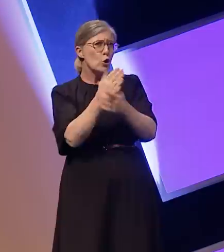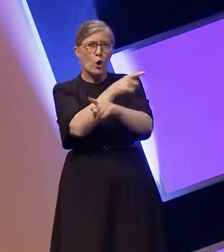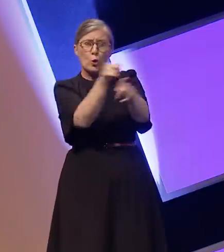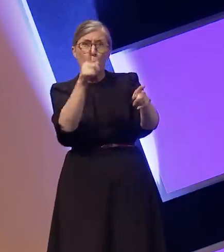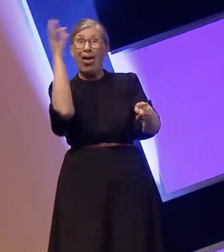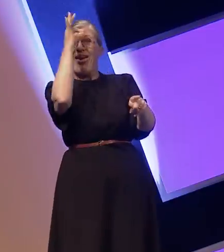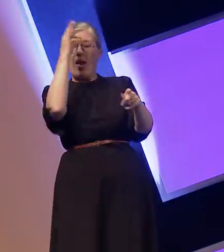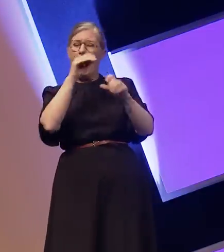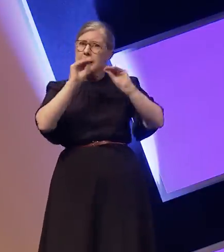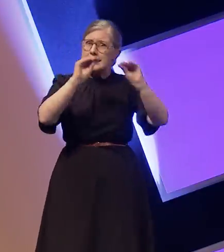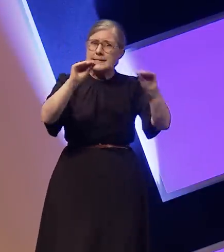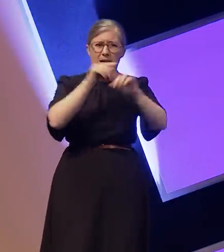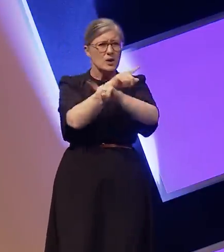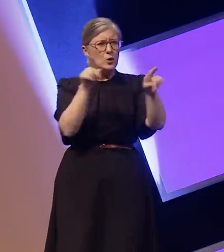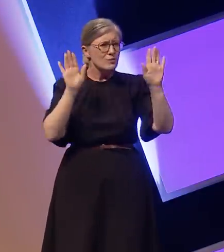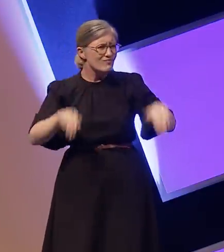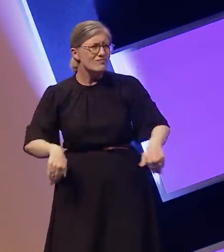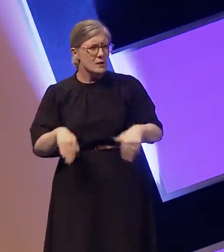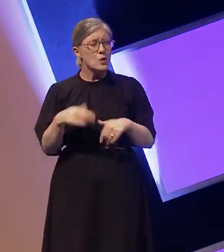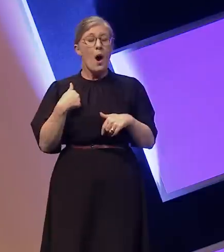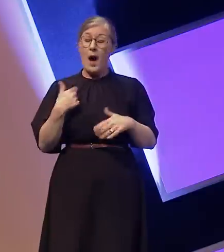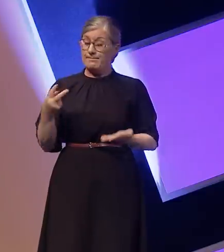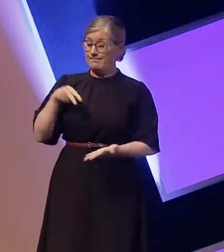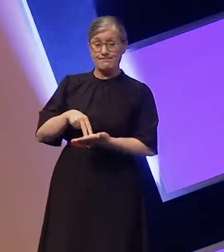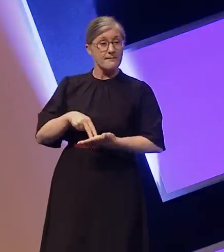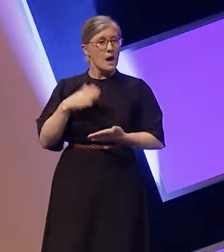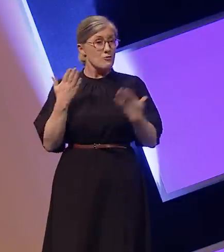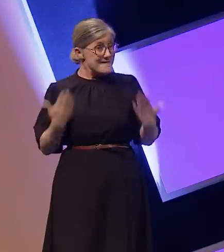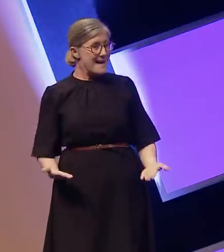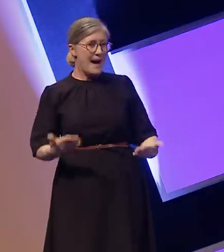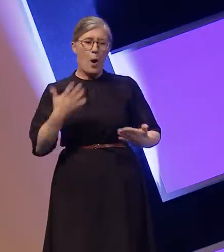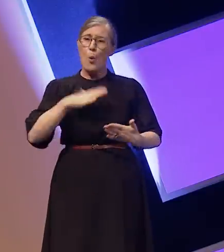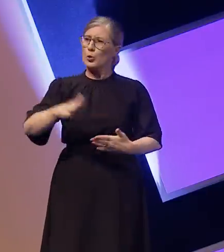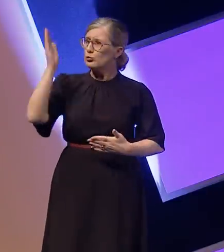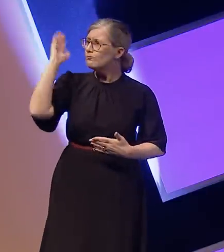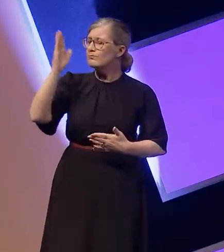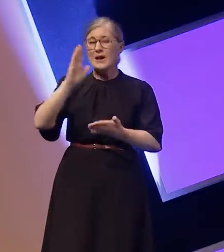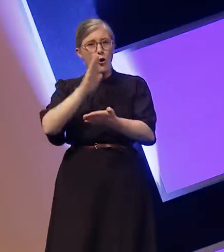I suppose all I can do is to speak honestly and share my experience. So, let's get started